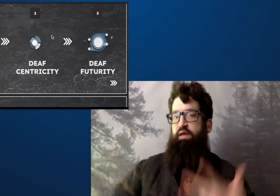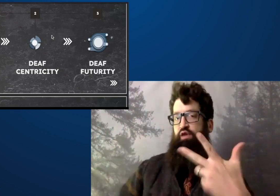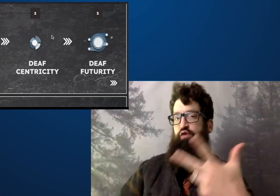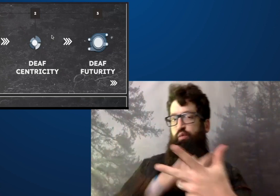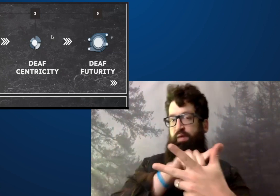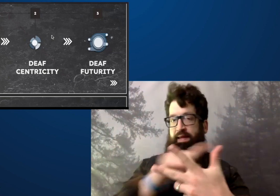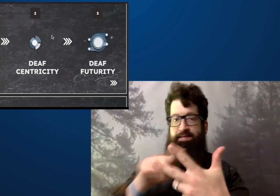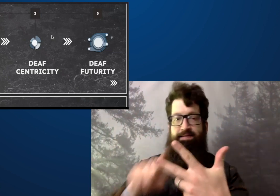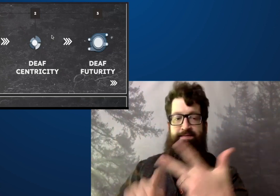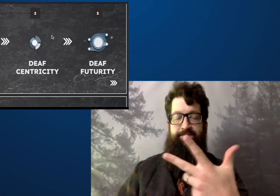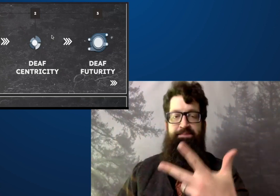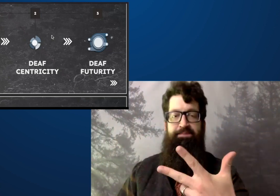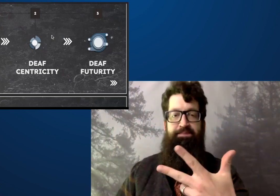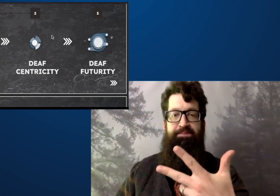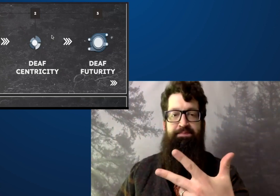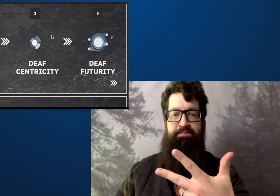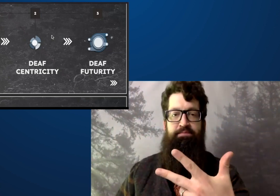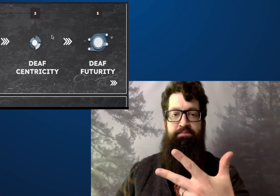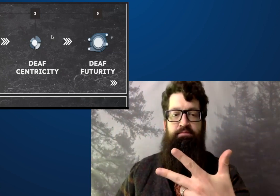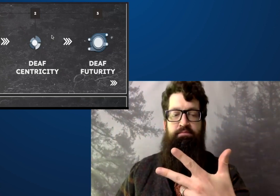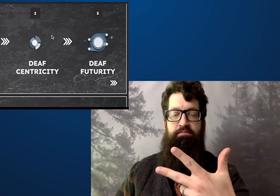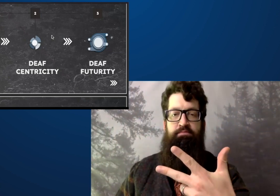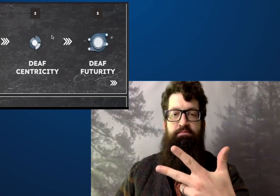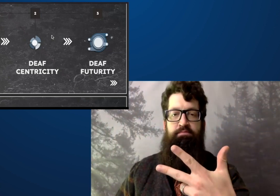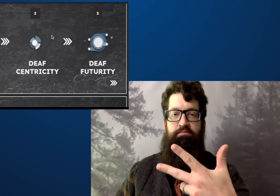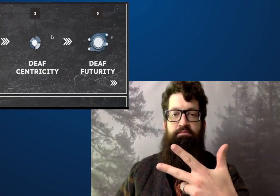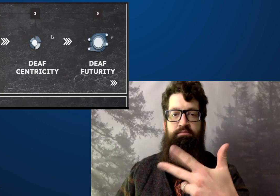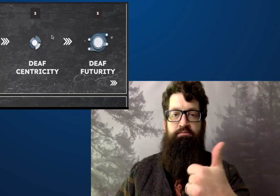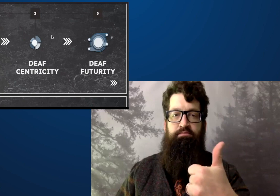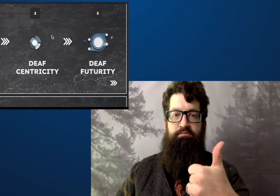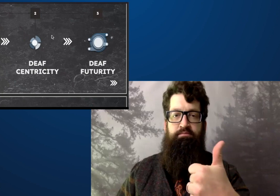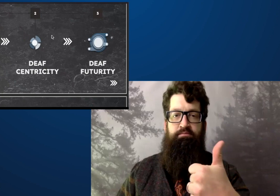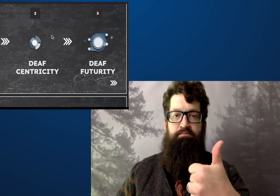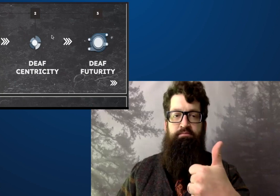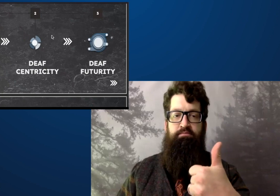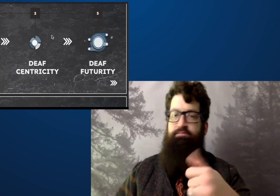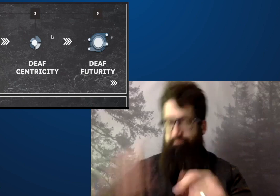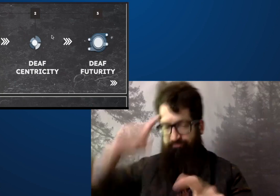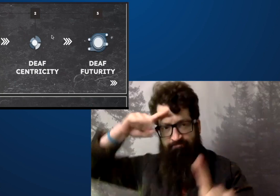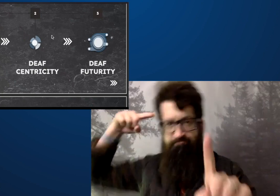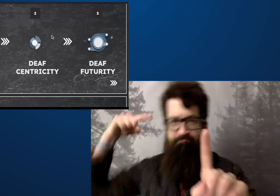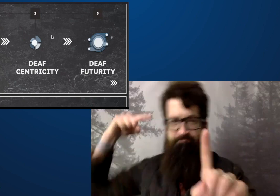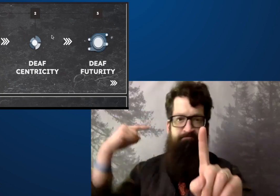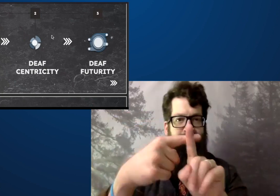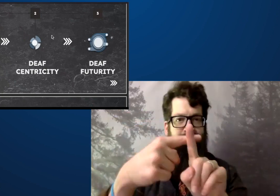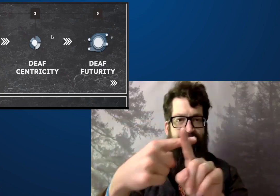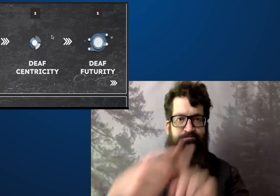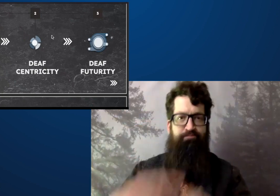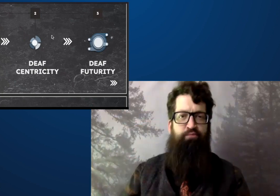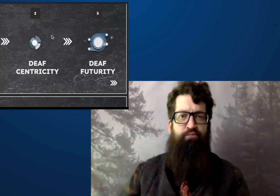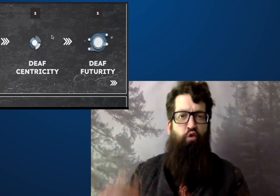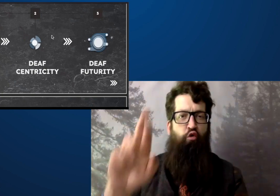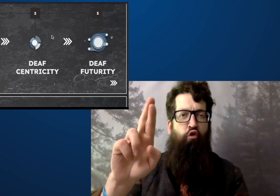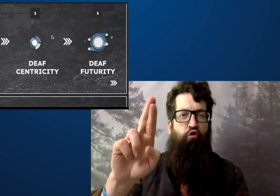So you need to have effective change.